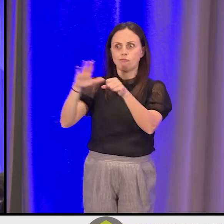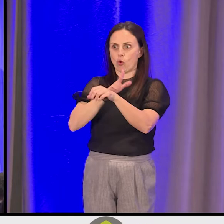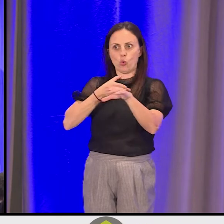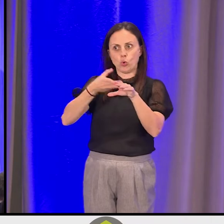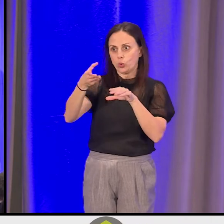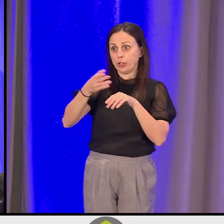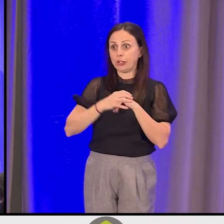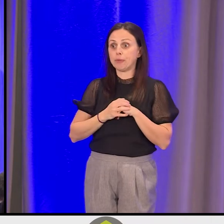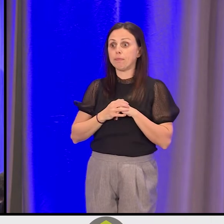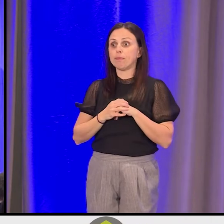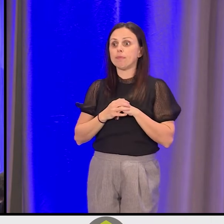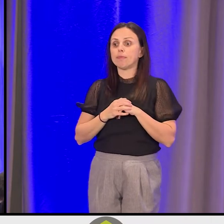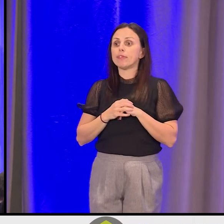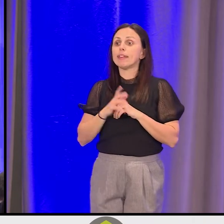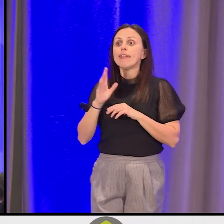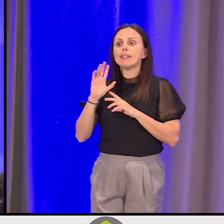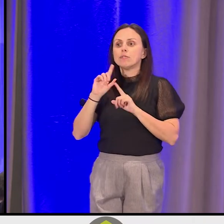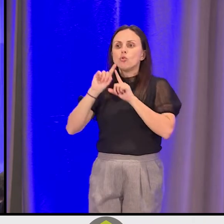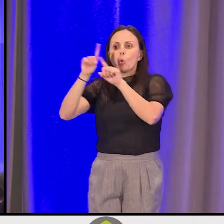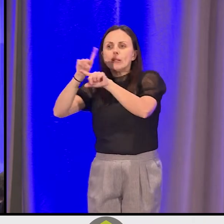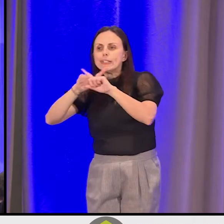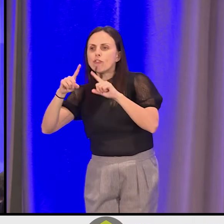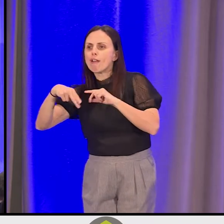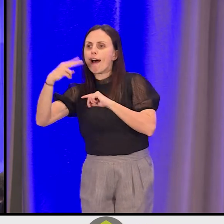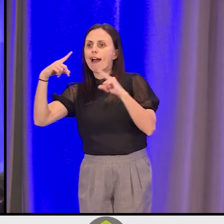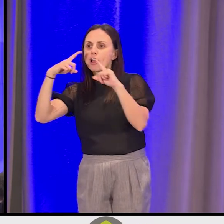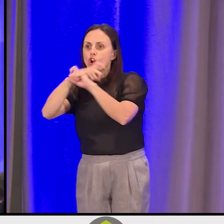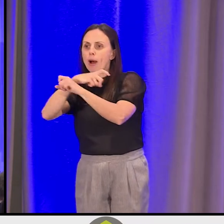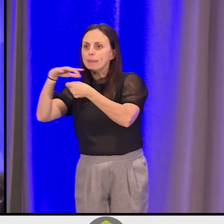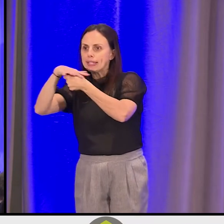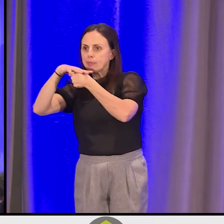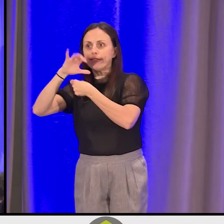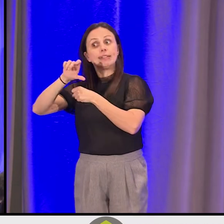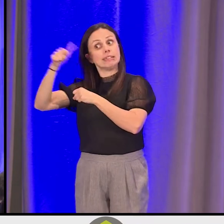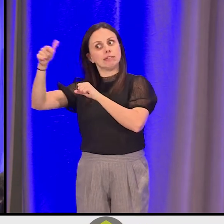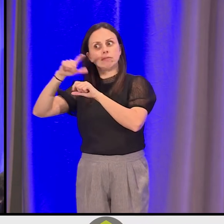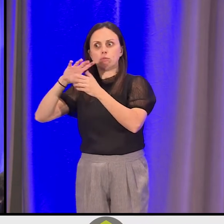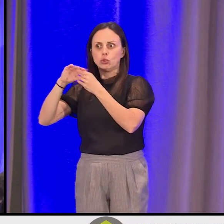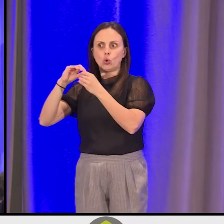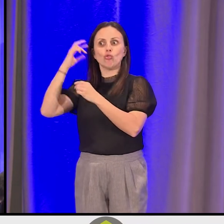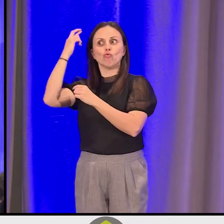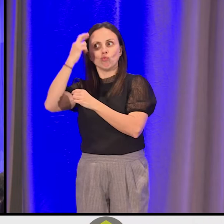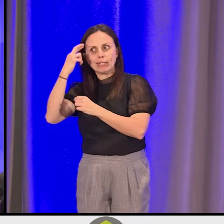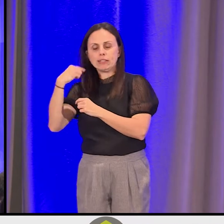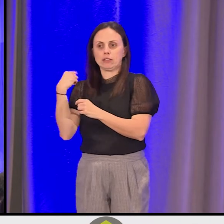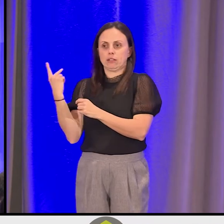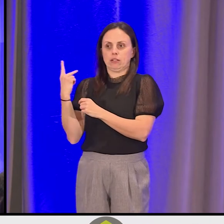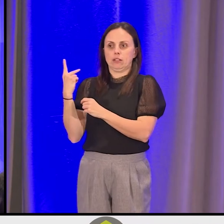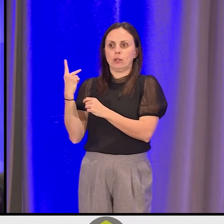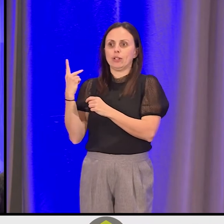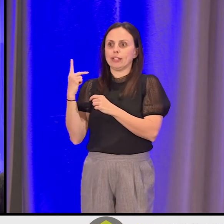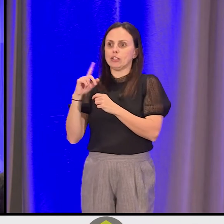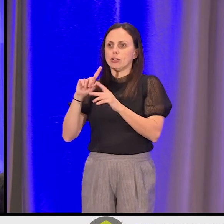Going into high conflict spaces. That's a whole nother story about what drove us to the highest conflict.